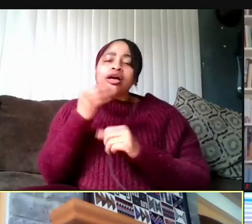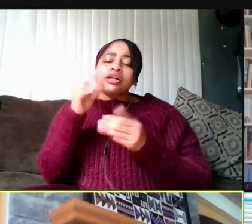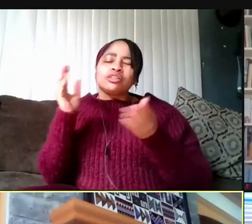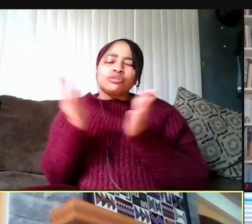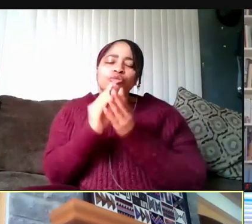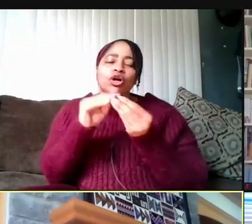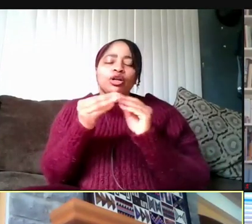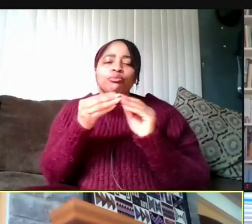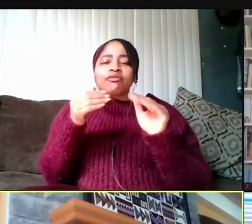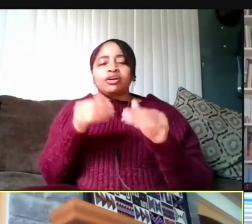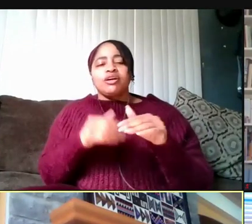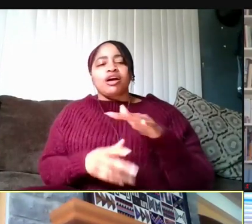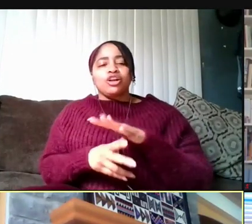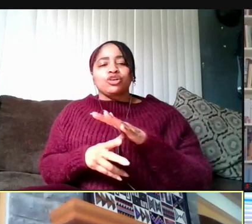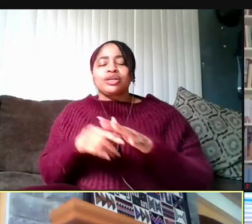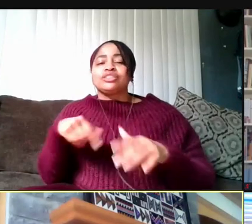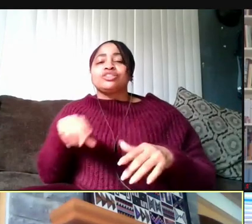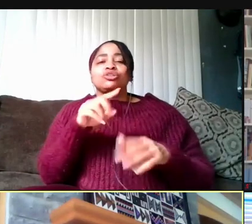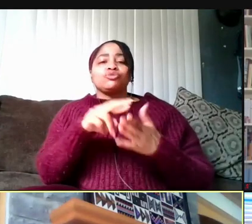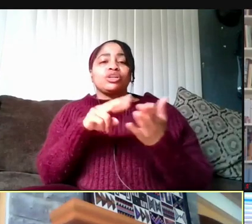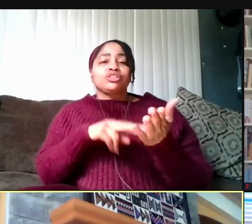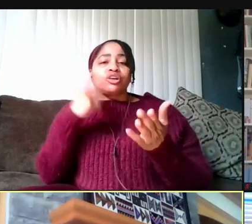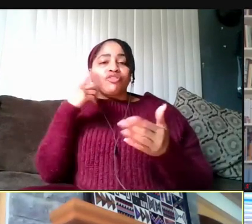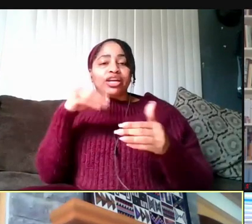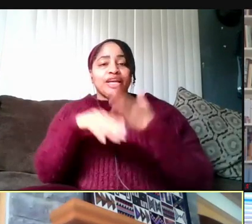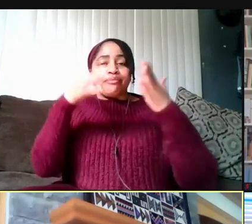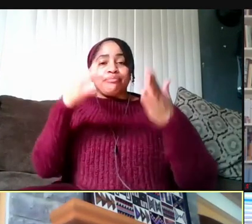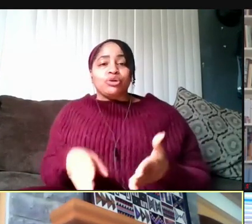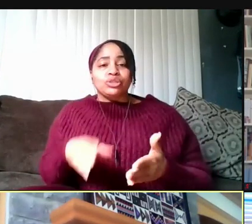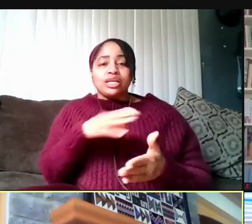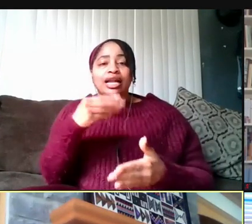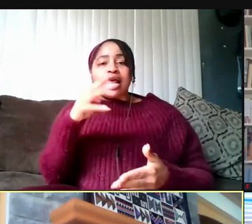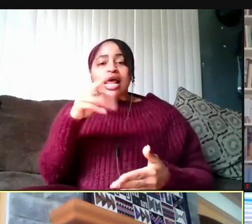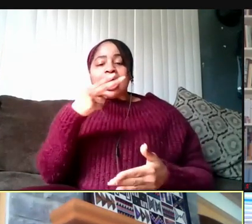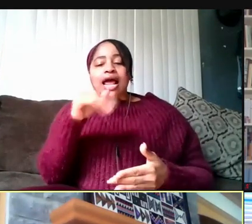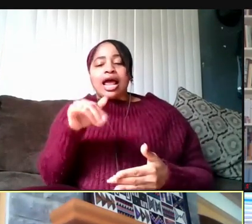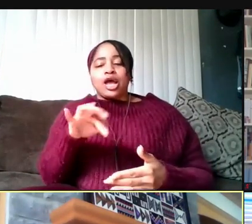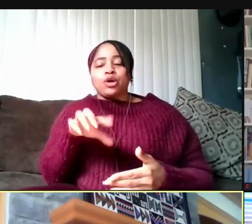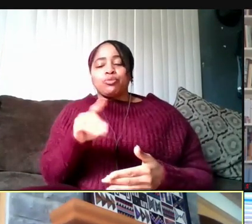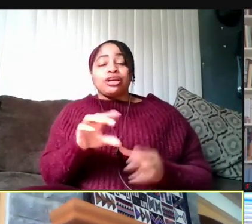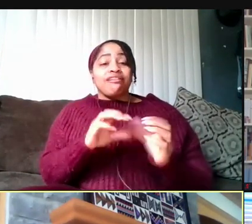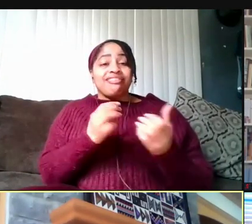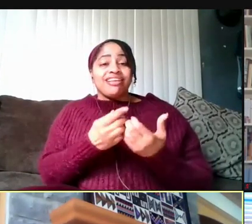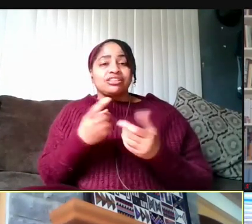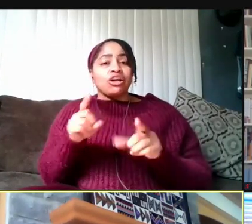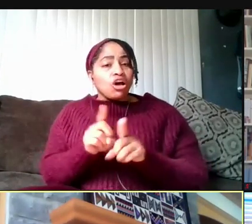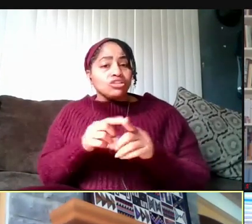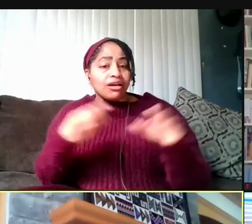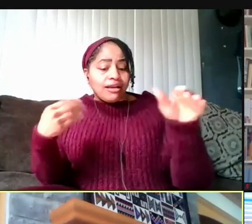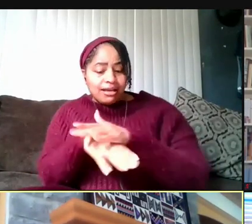Those registered for in-person and hybrid classes as well as those accessing U of M buildings and facilities